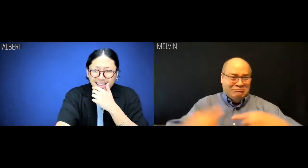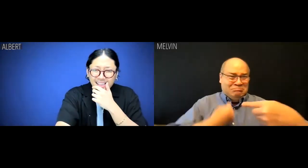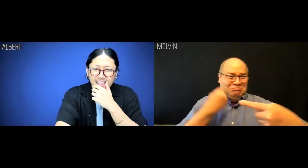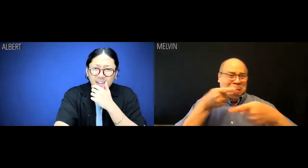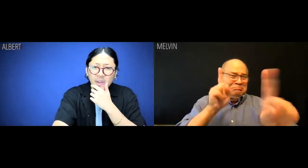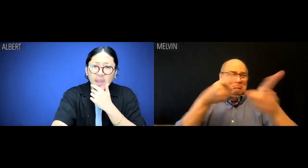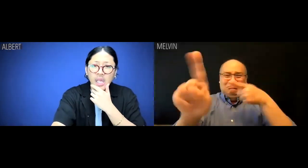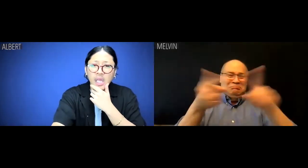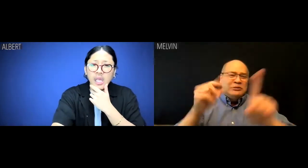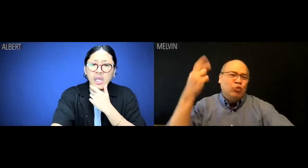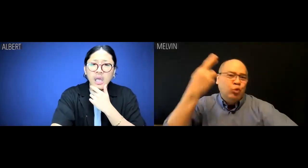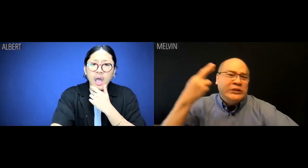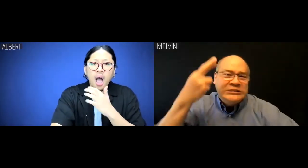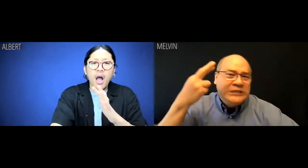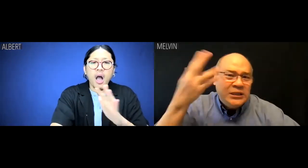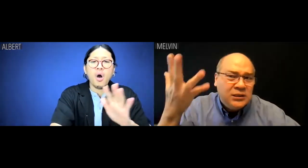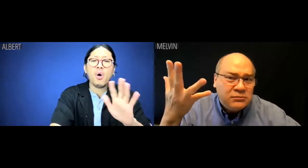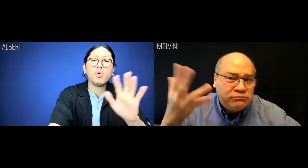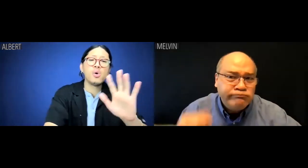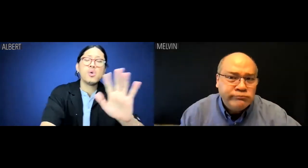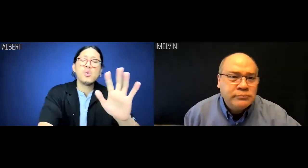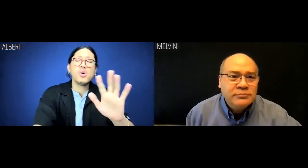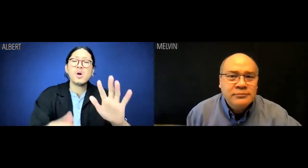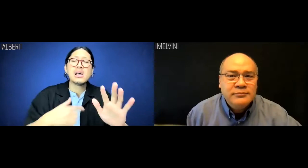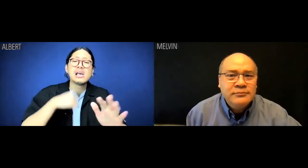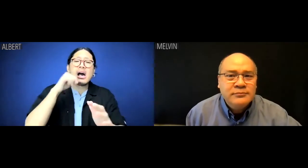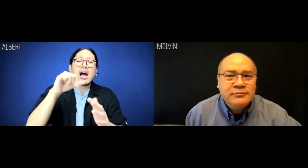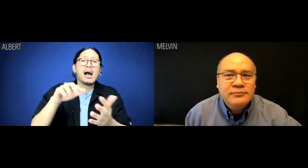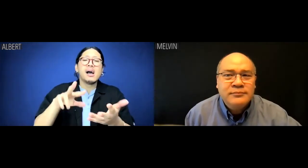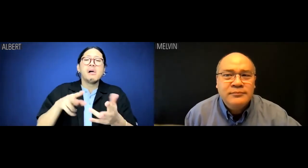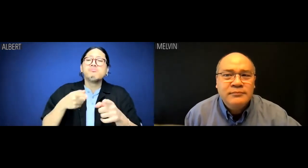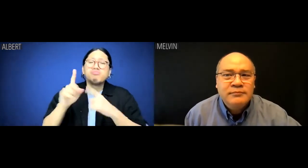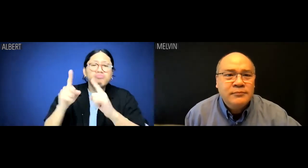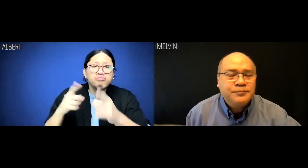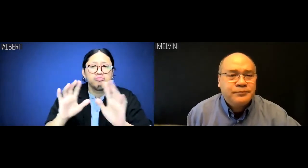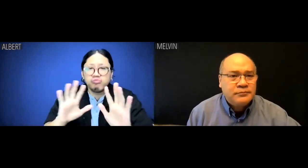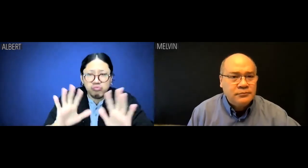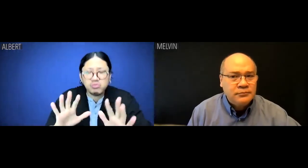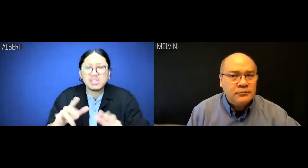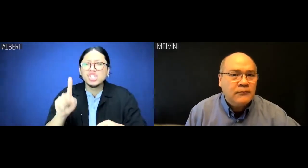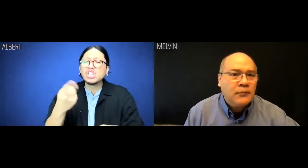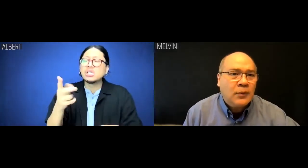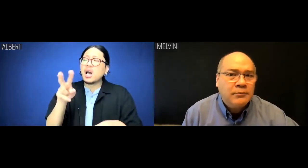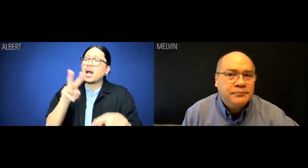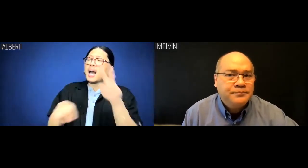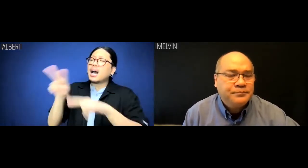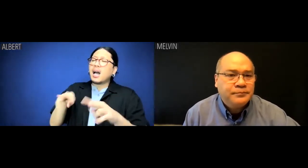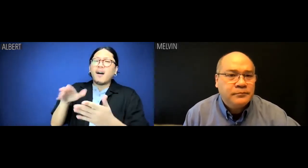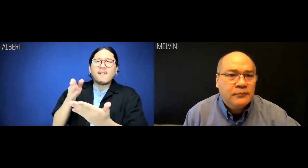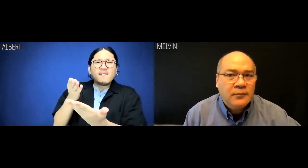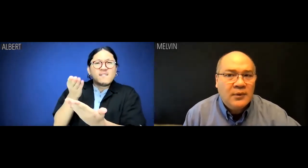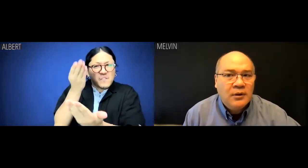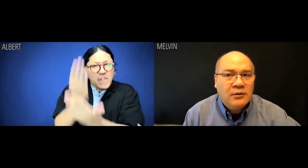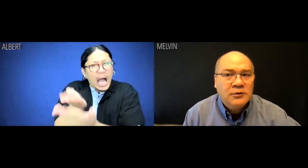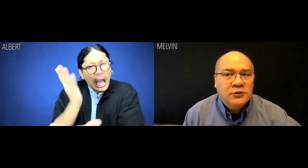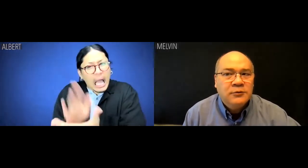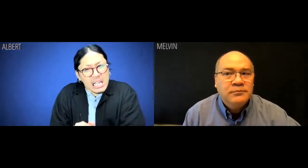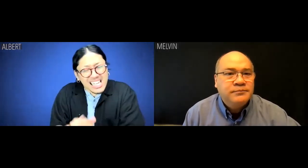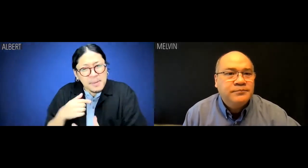Melvin: Albert, there's no grounds for name-calling. Albert: Oh, no. Oh, no. That's not name-calling. That's an objective assessment.